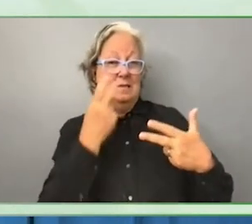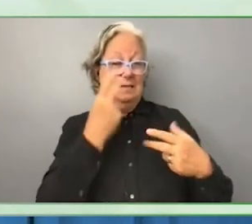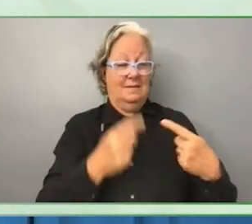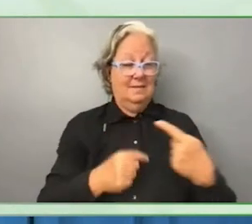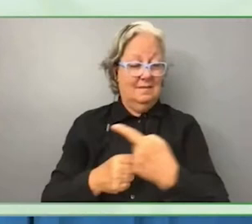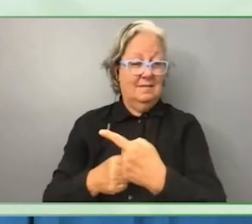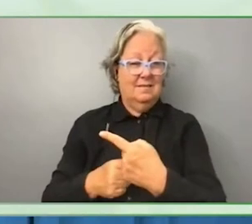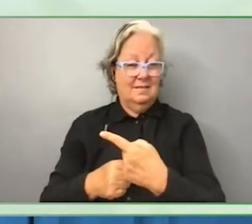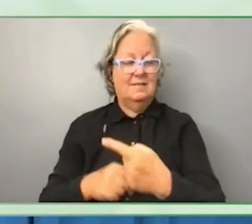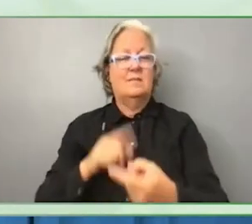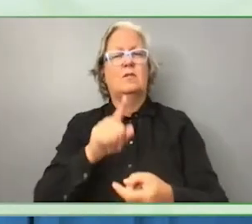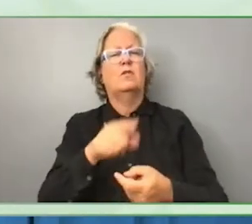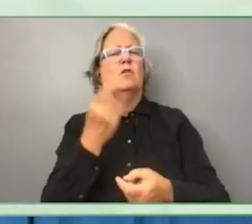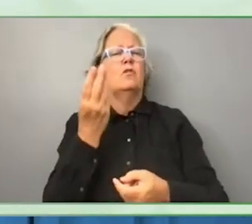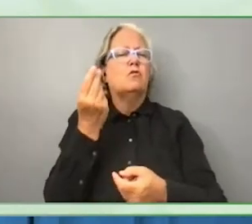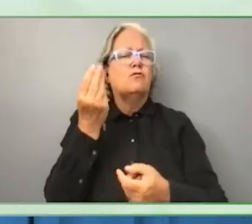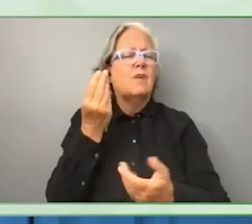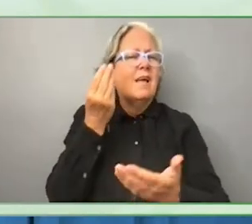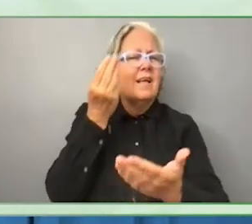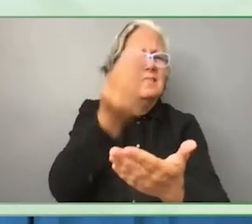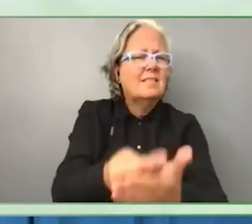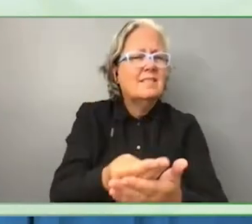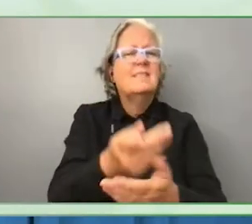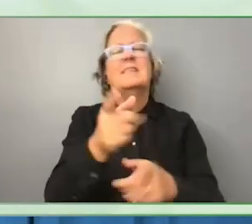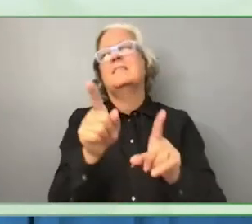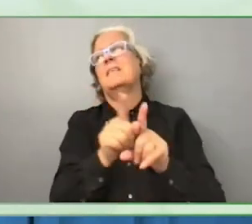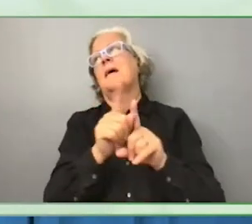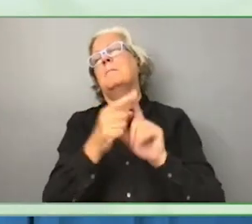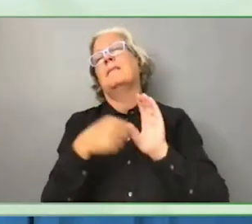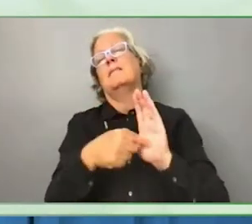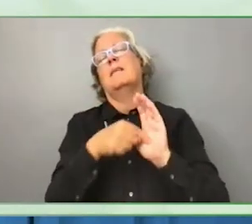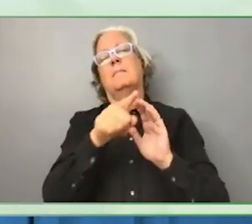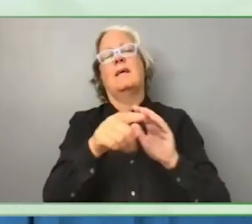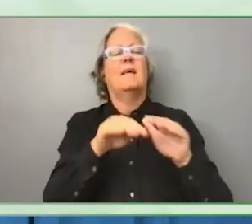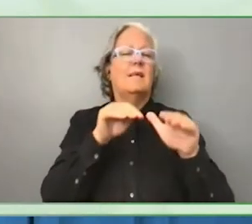such as for accessible technology and other catalytic interventions.